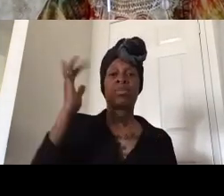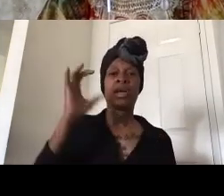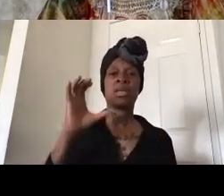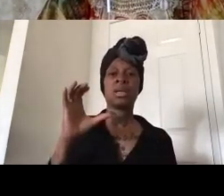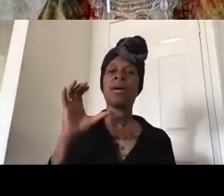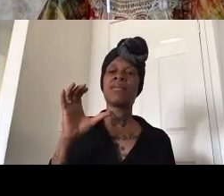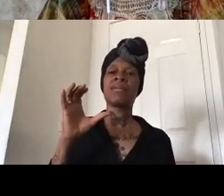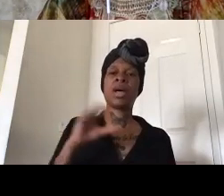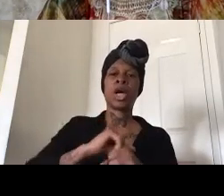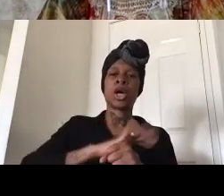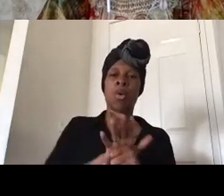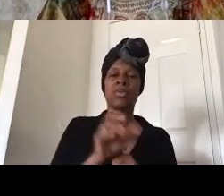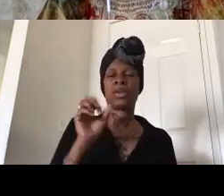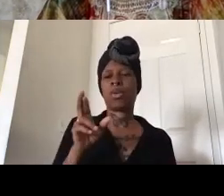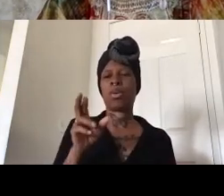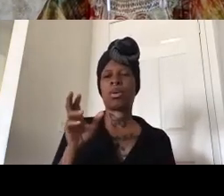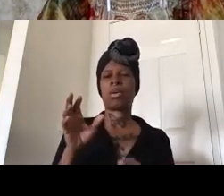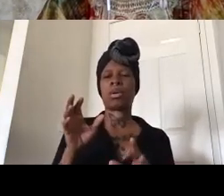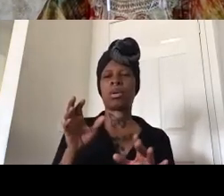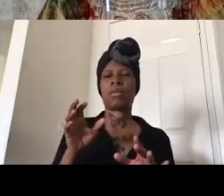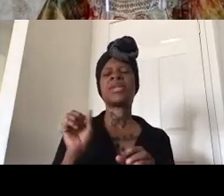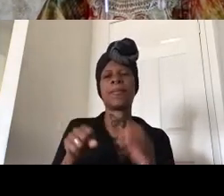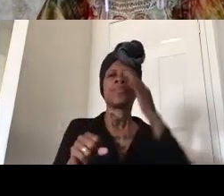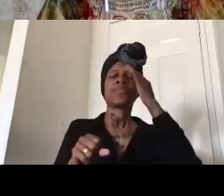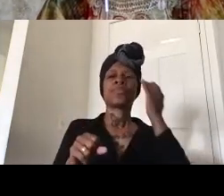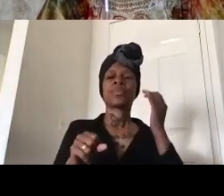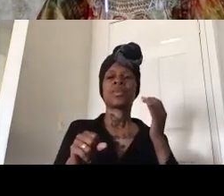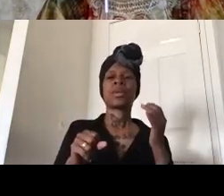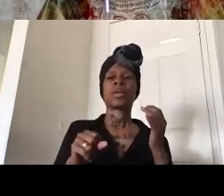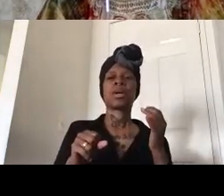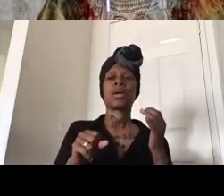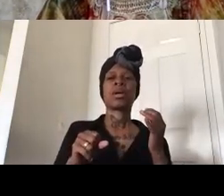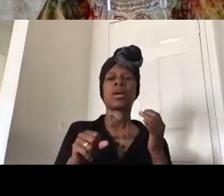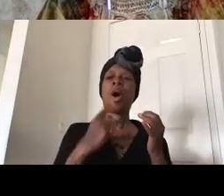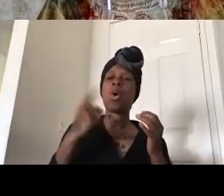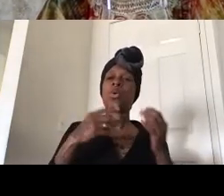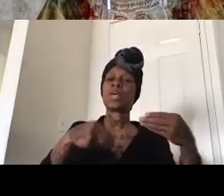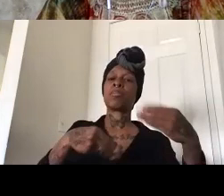or yeah because of covid other than posting on social media what